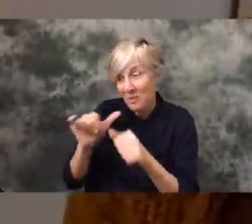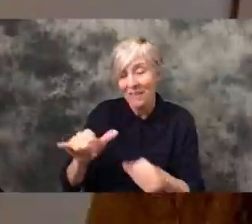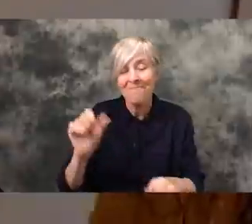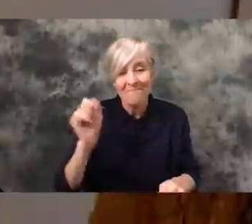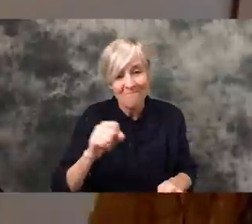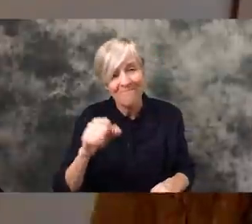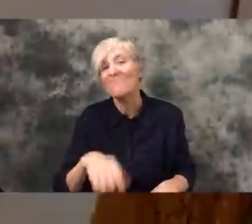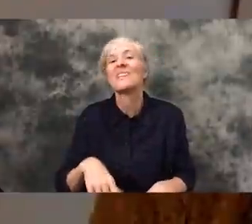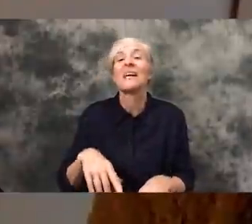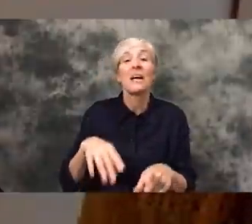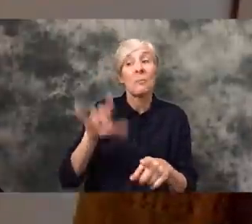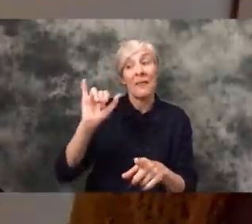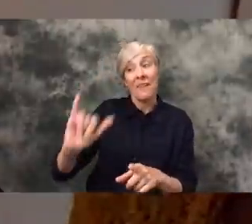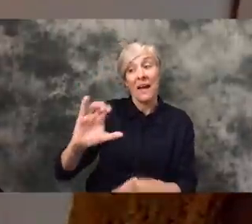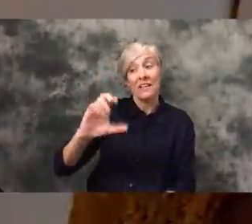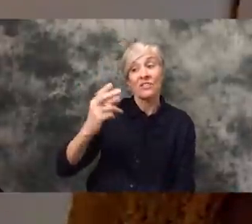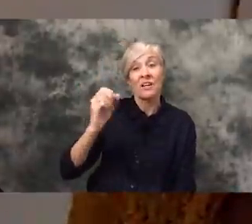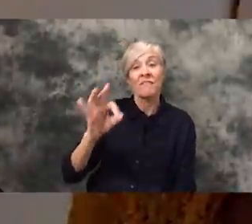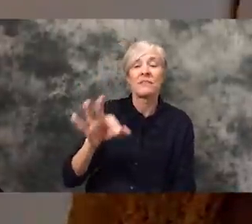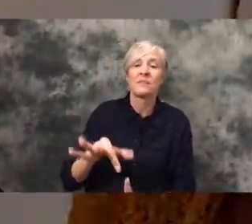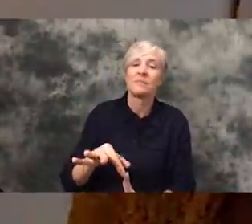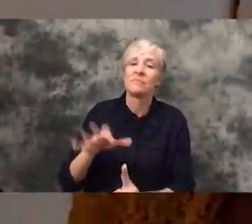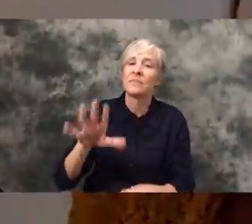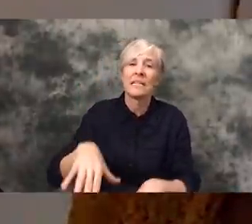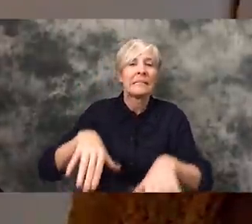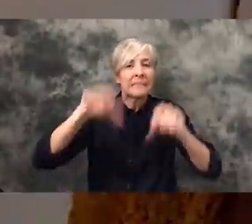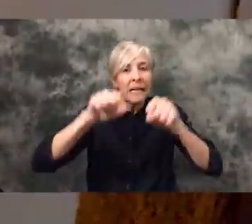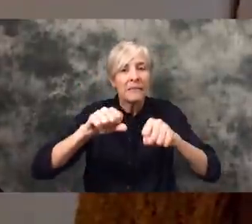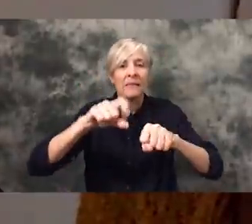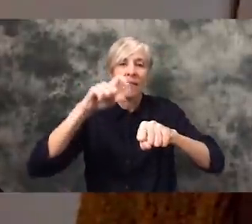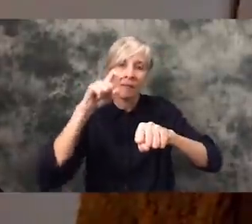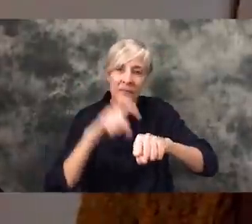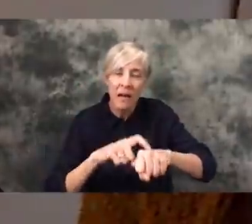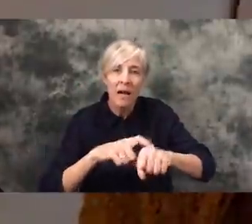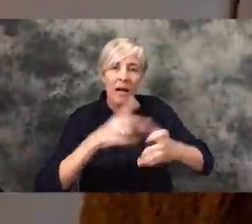And chef was just always someone who really took the time, like he really took